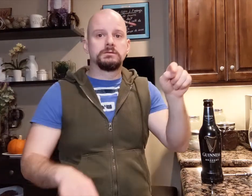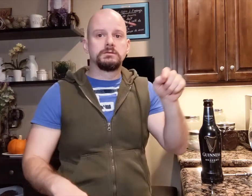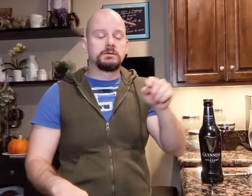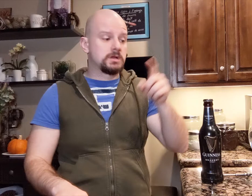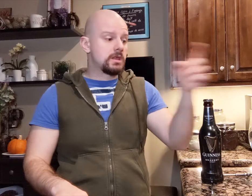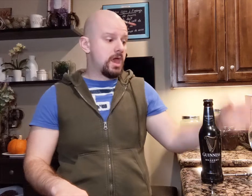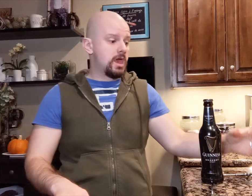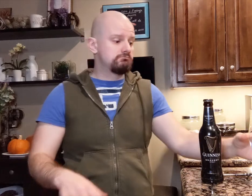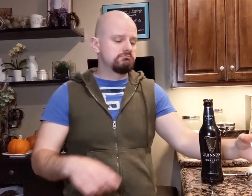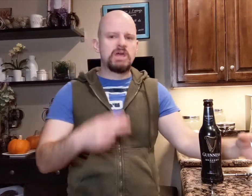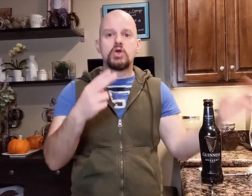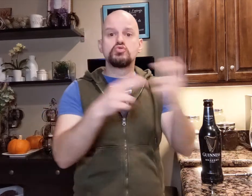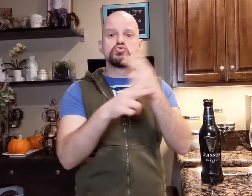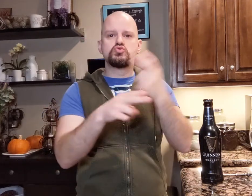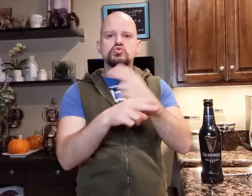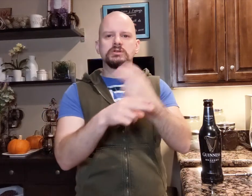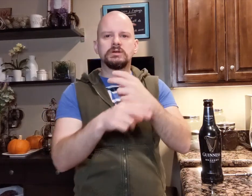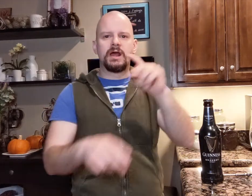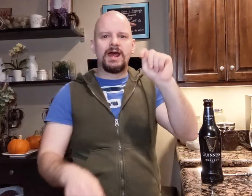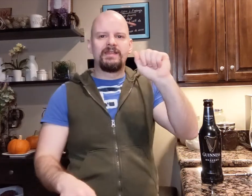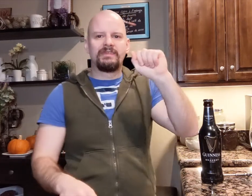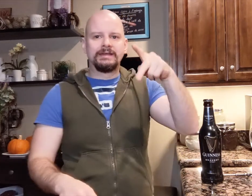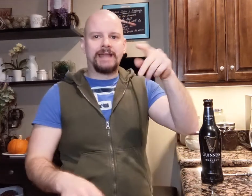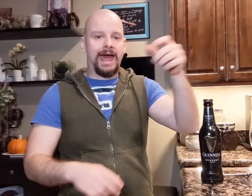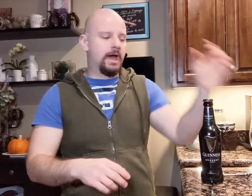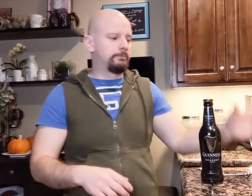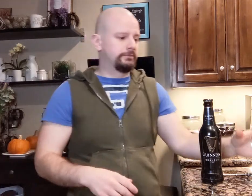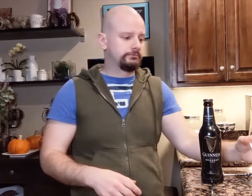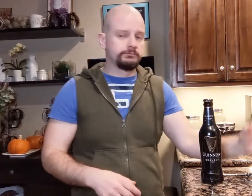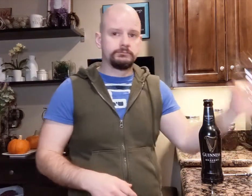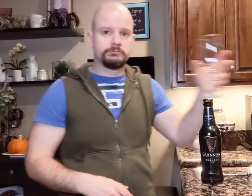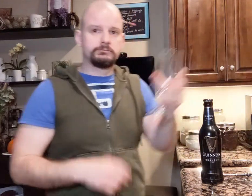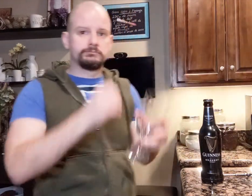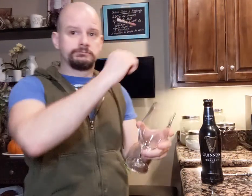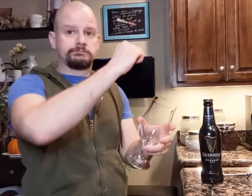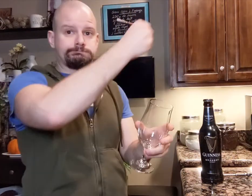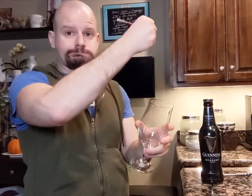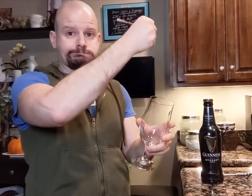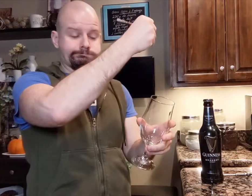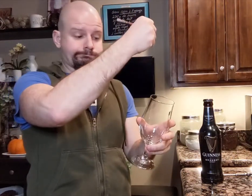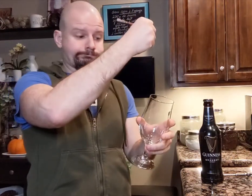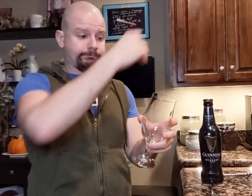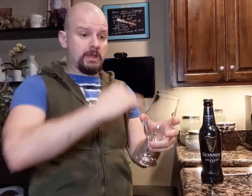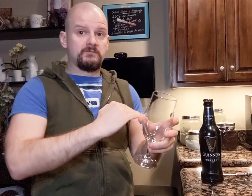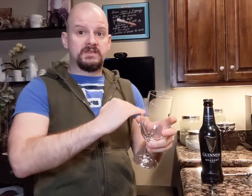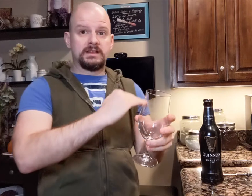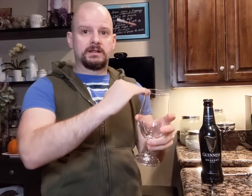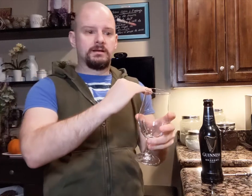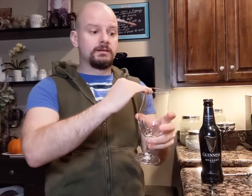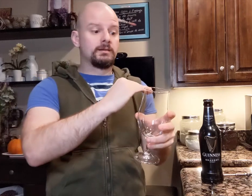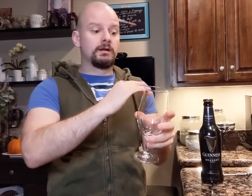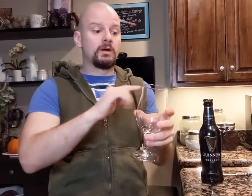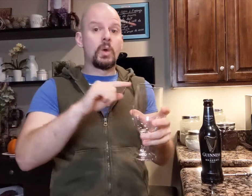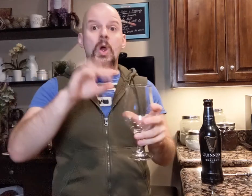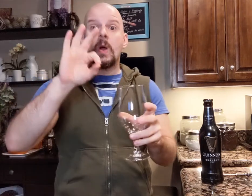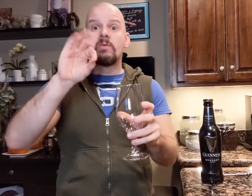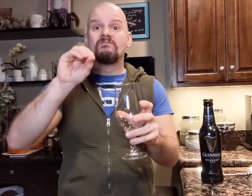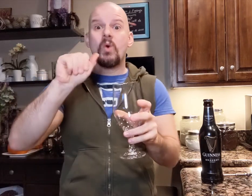they used the tap. When they filled the glass and there was a foam,